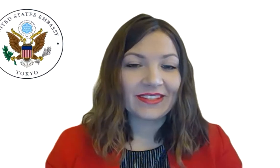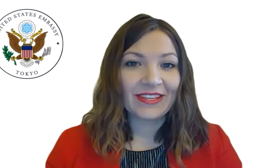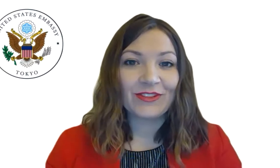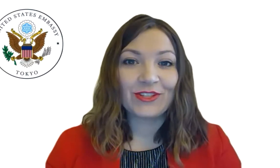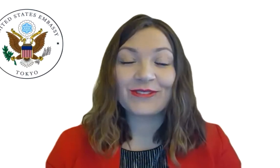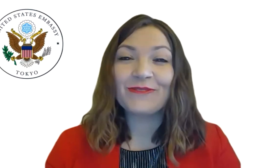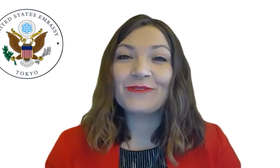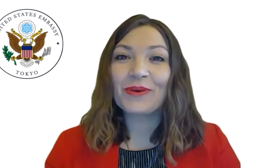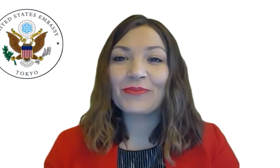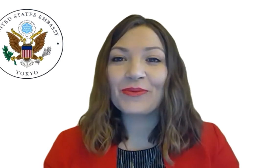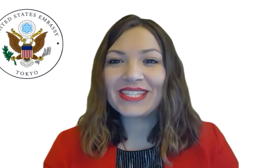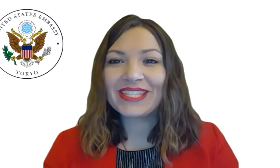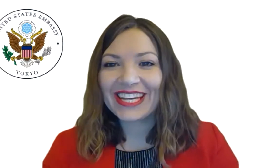Giving just a few more moments to answer.